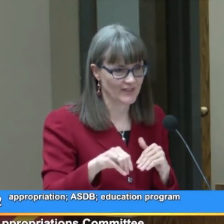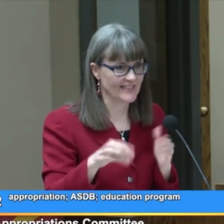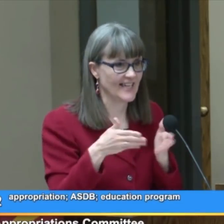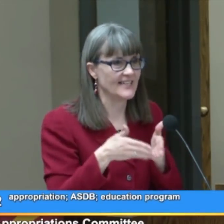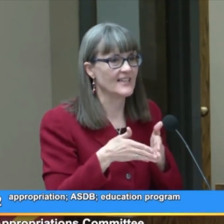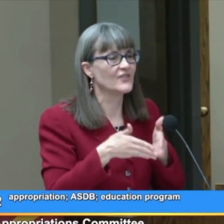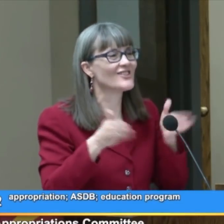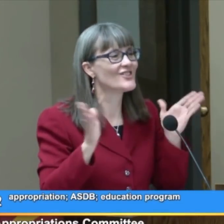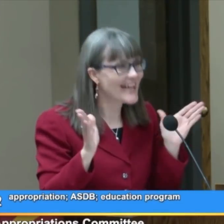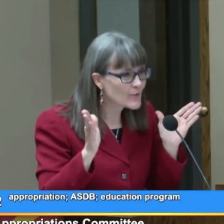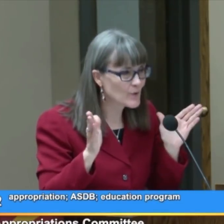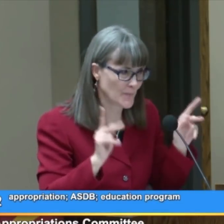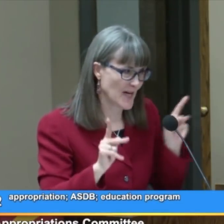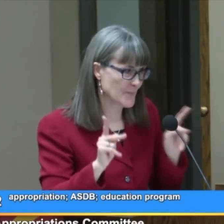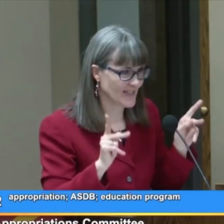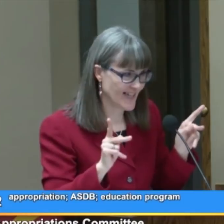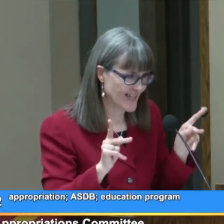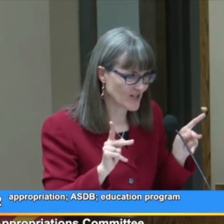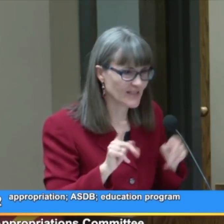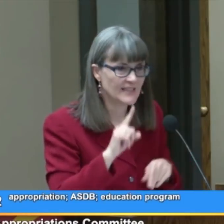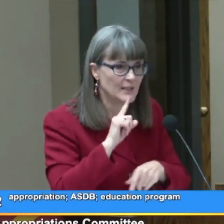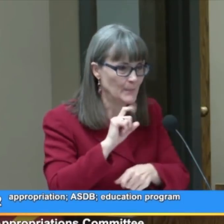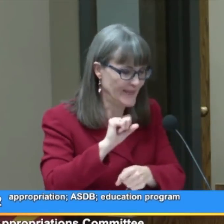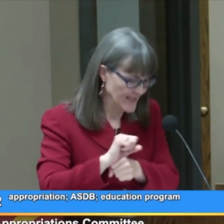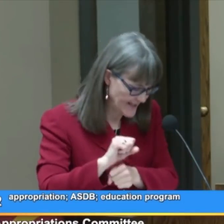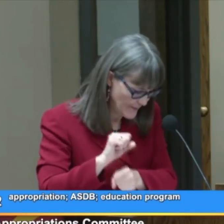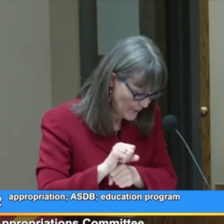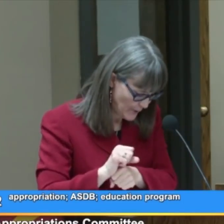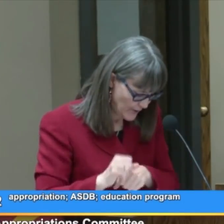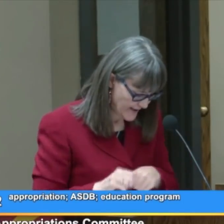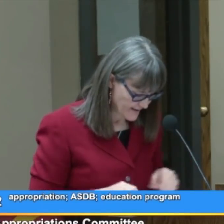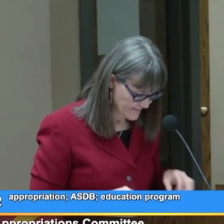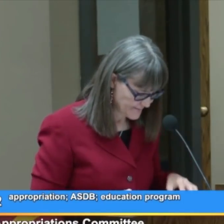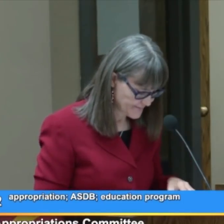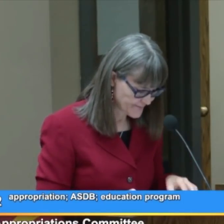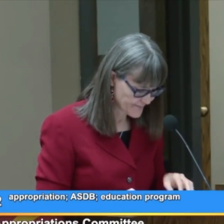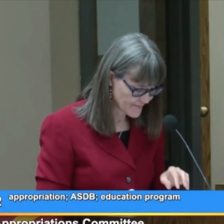of the general population being employed.